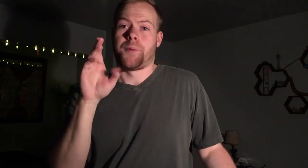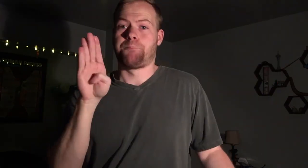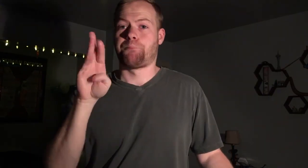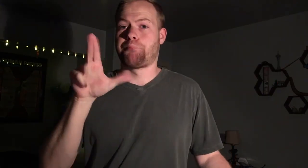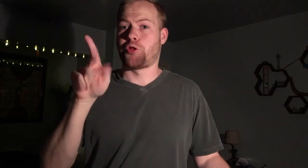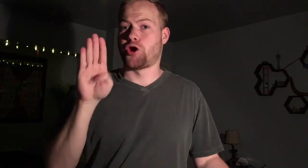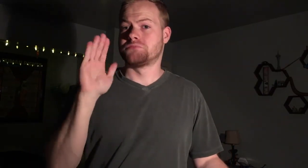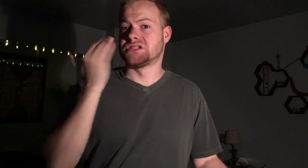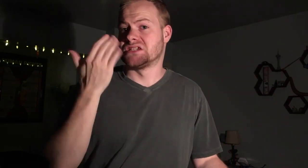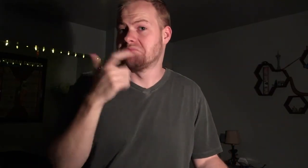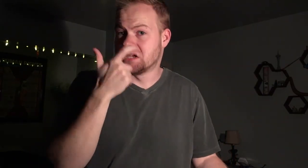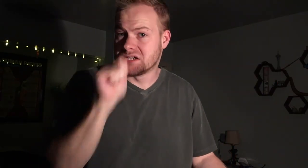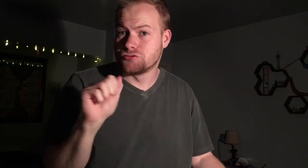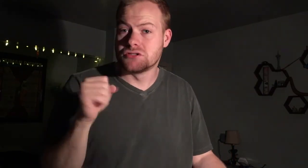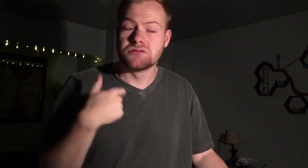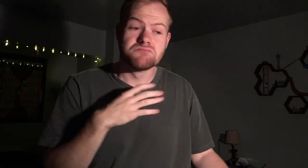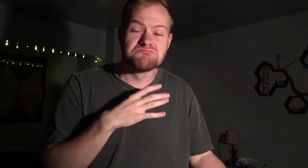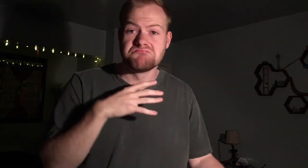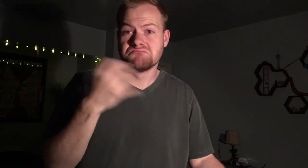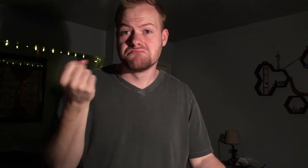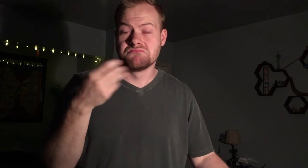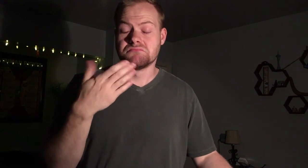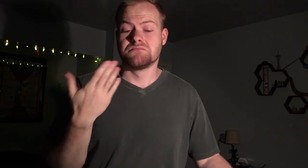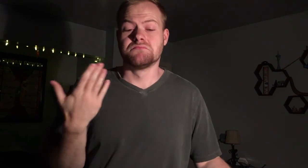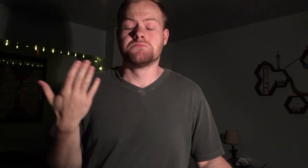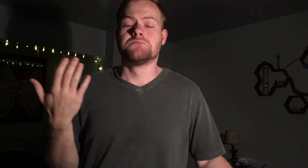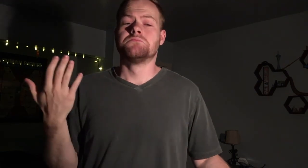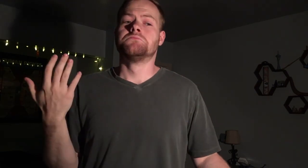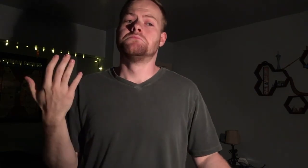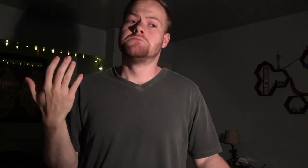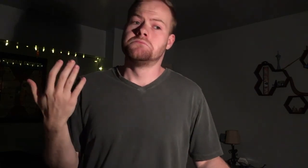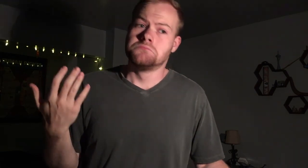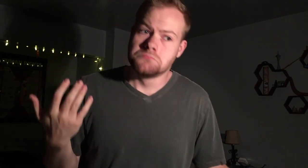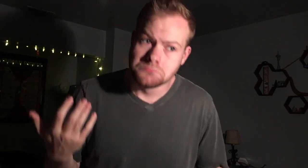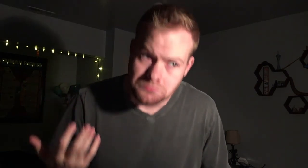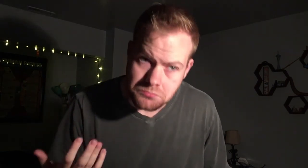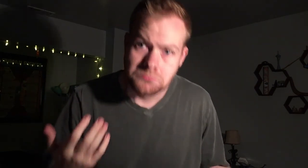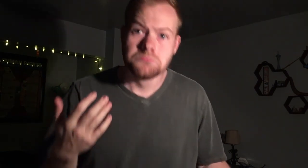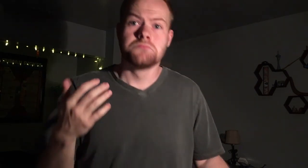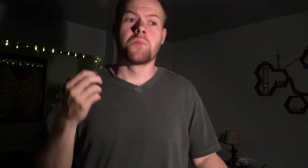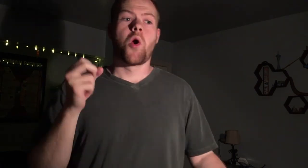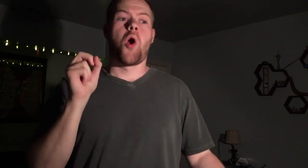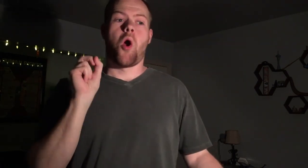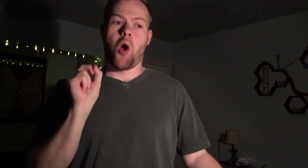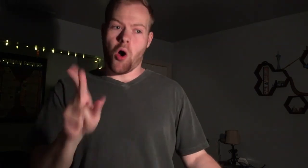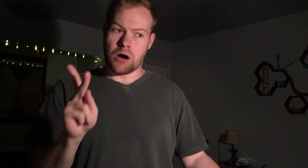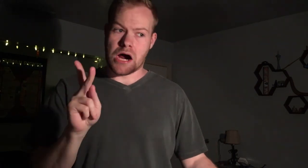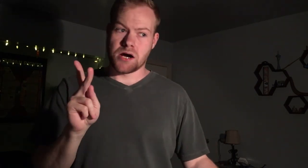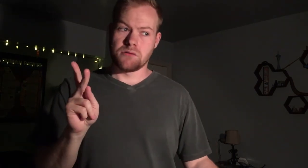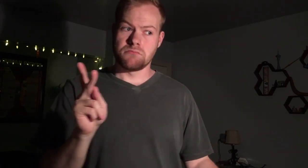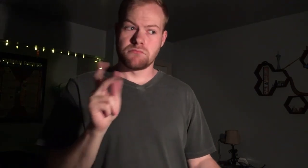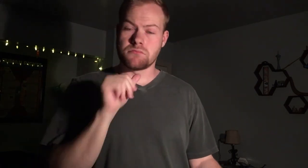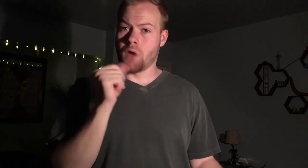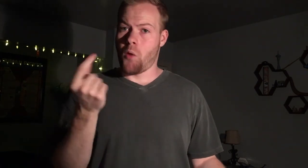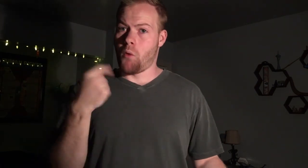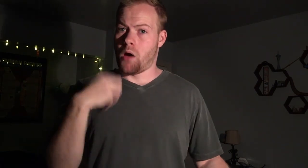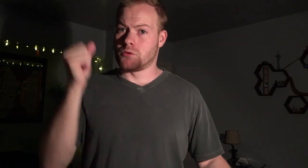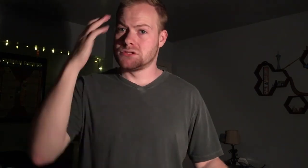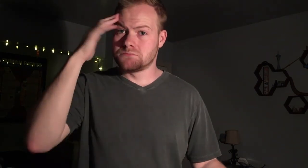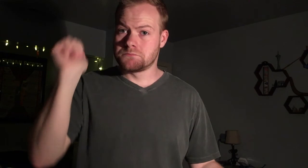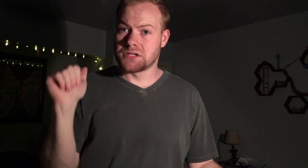The blurb seemed interesting, so I grabbed it and... Okay. Not what I was expecting.